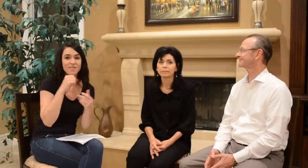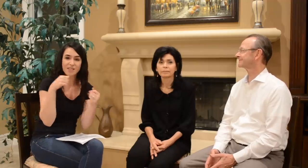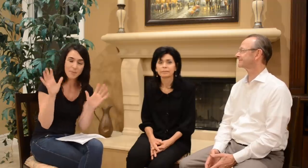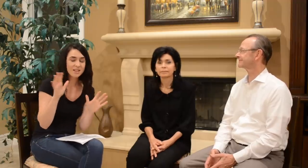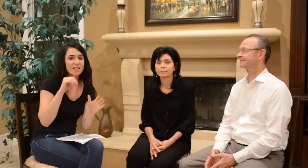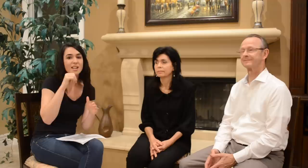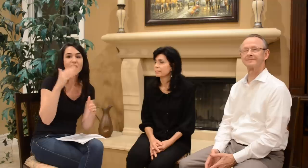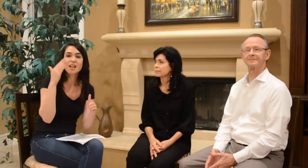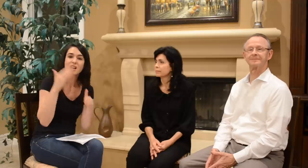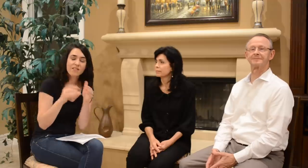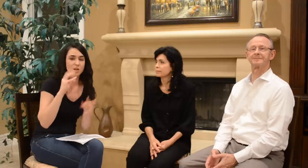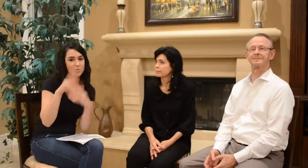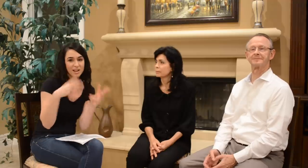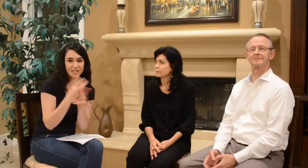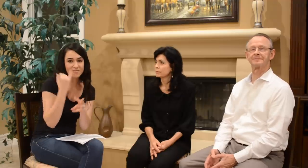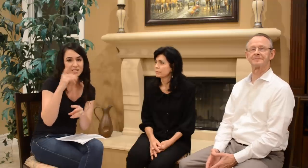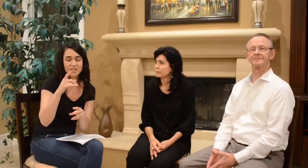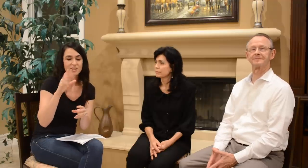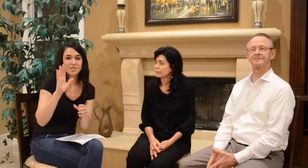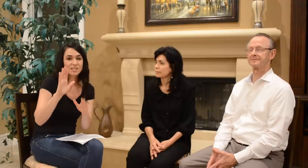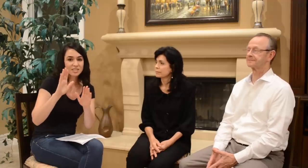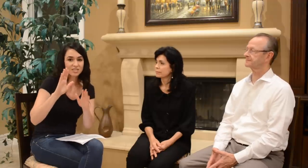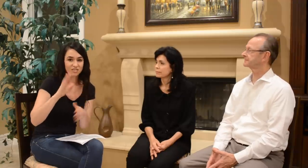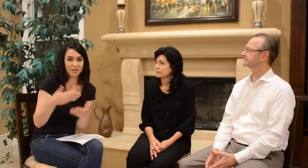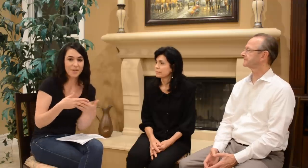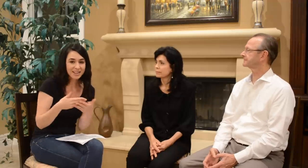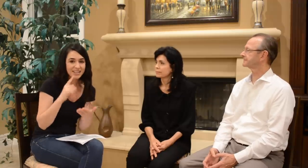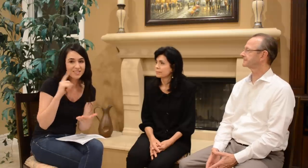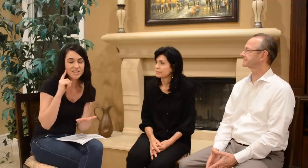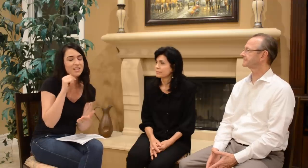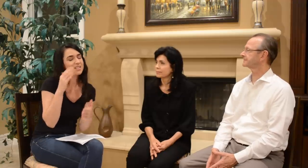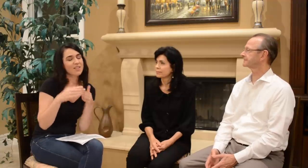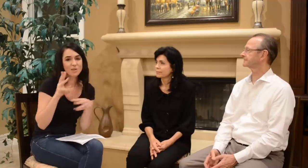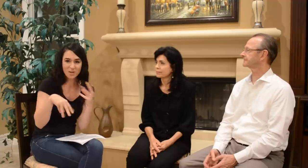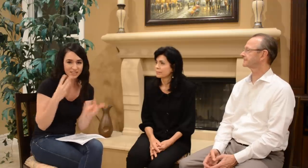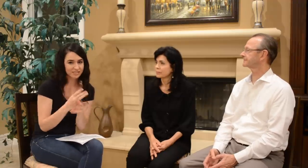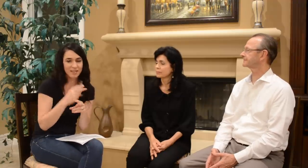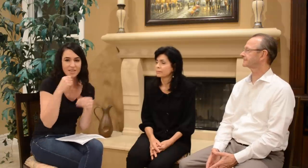Don’t give up! It’s not the end of the world if your child, baby is deaf… it’s not the end of the world.